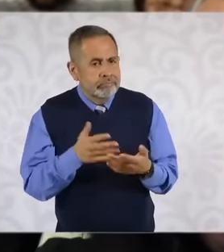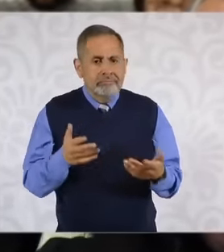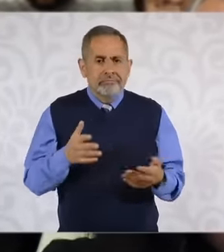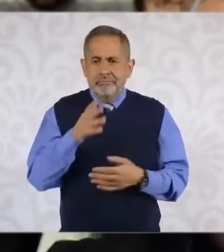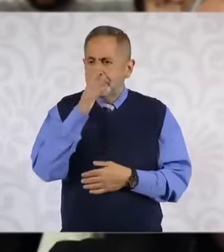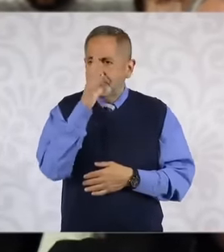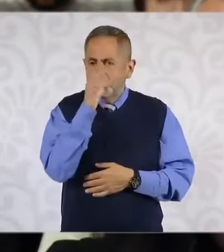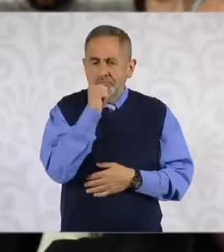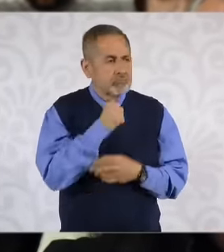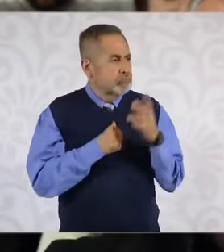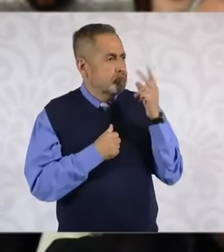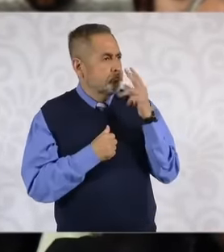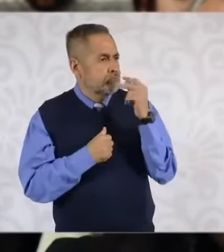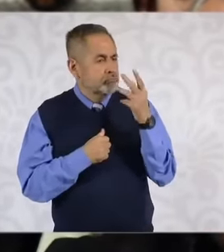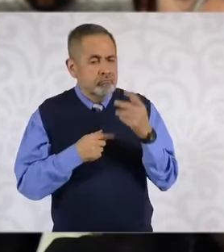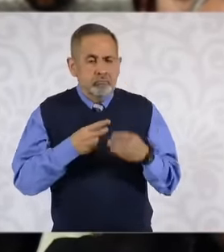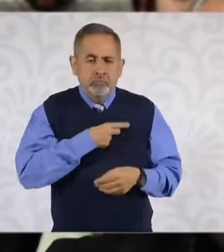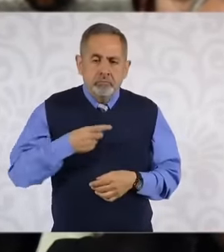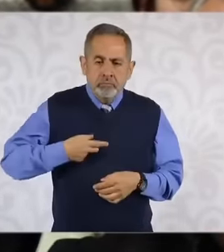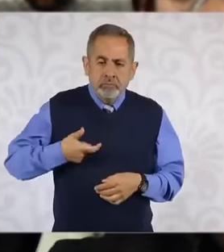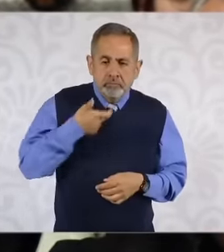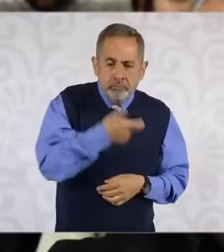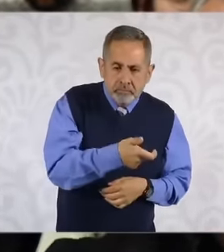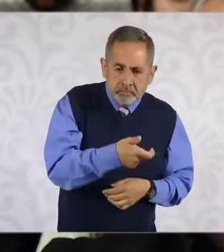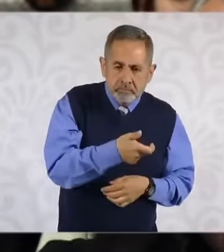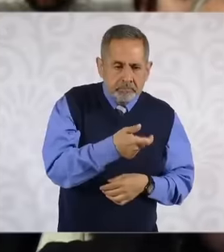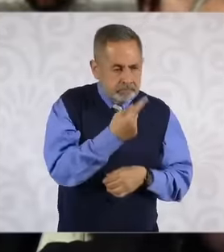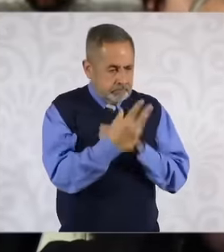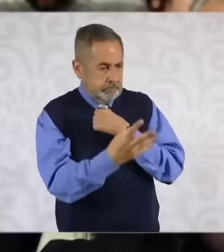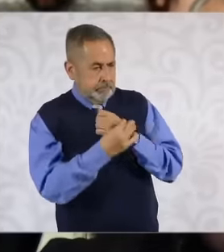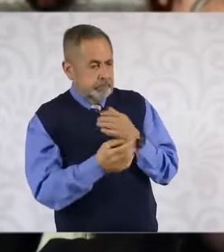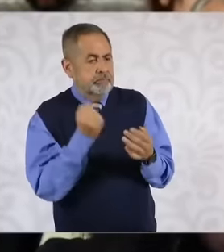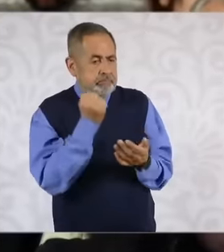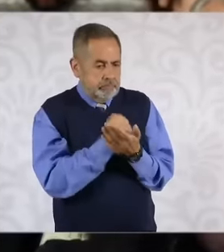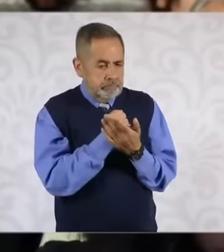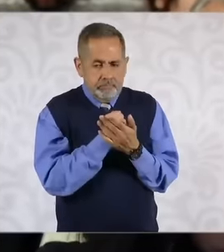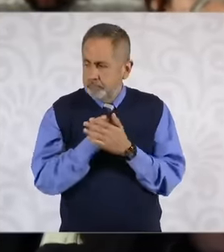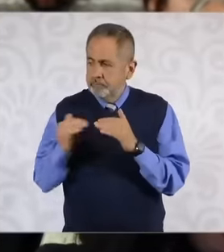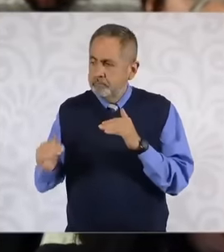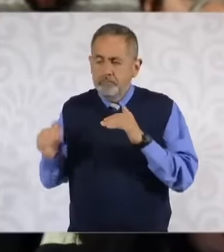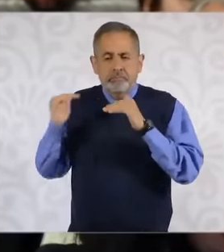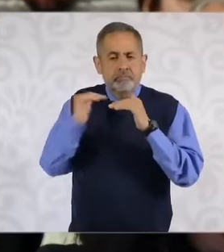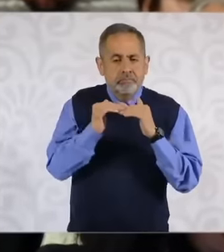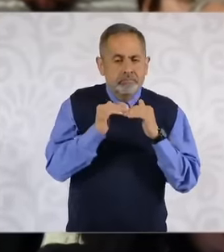update themselves or they have to pay a fee to be able to have That's that validation of